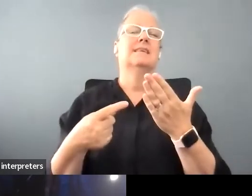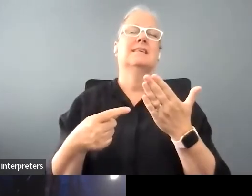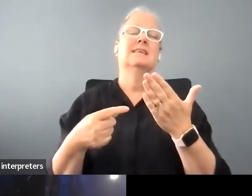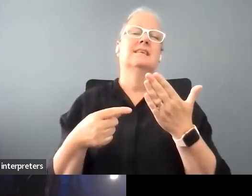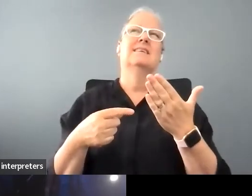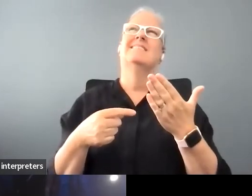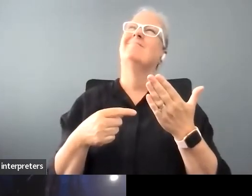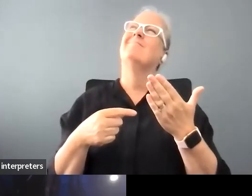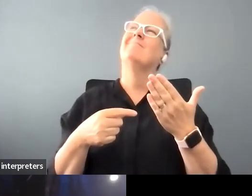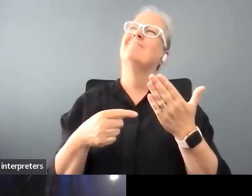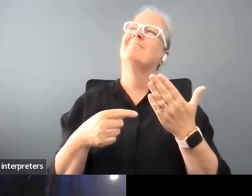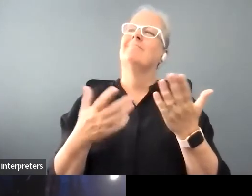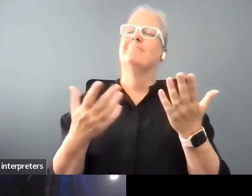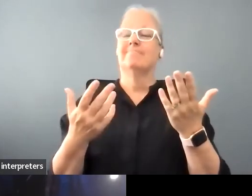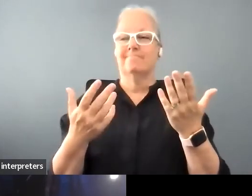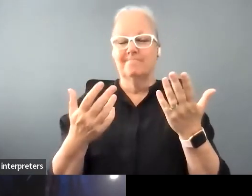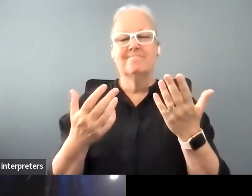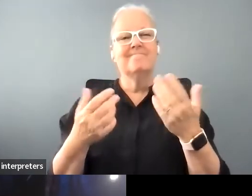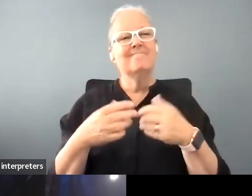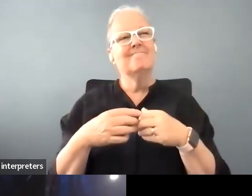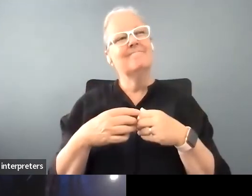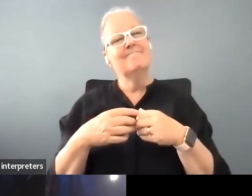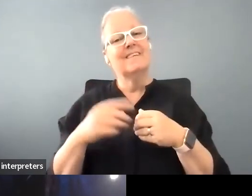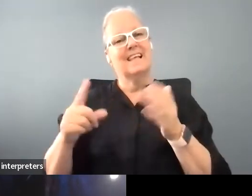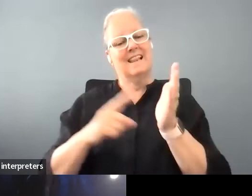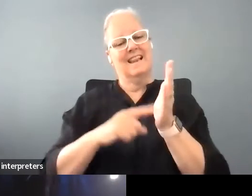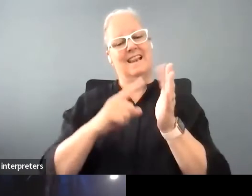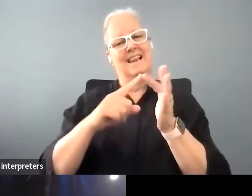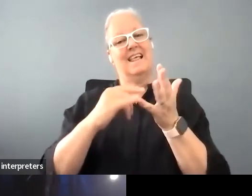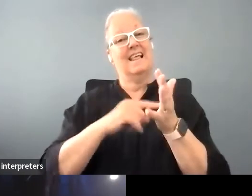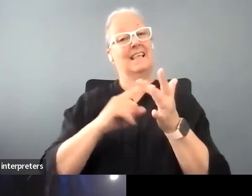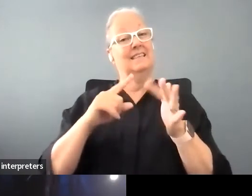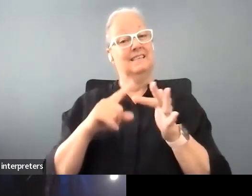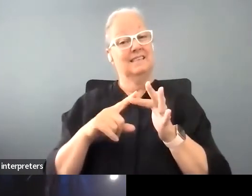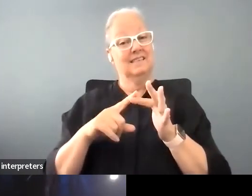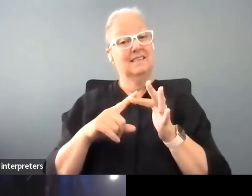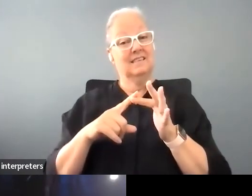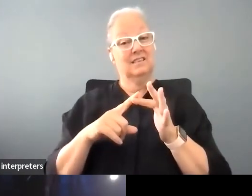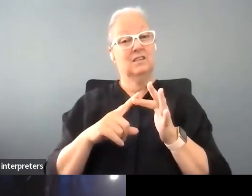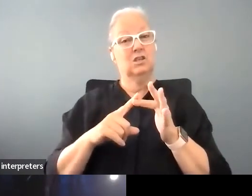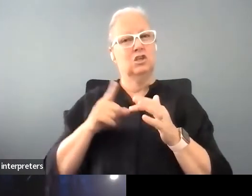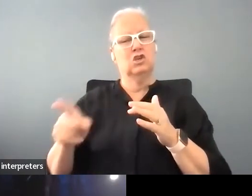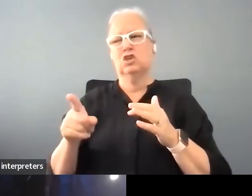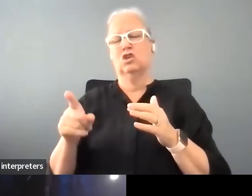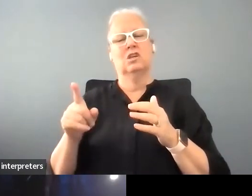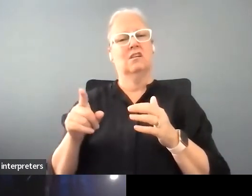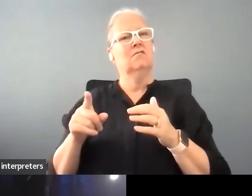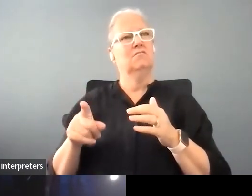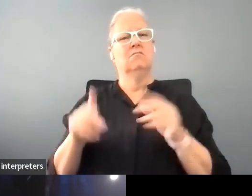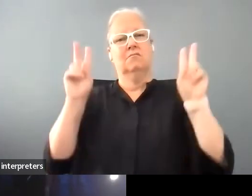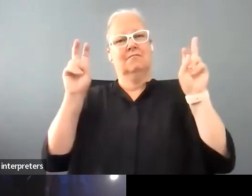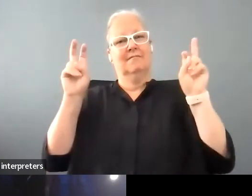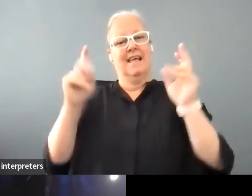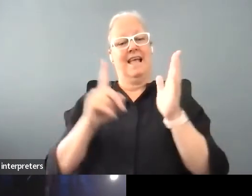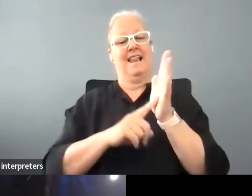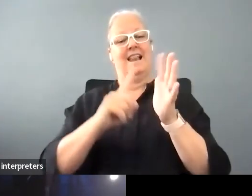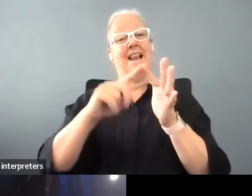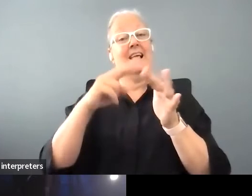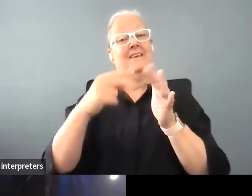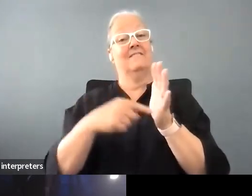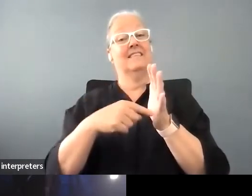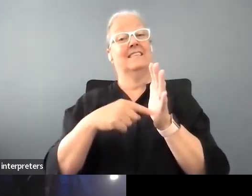but just politicize, Lesley was left, you know a real lefty, she was a great advocate for